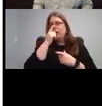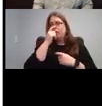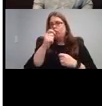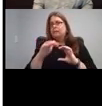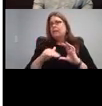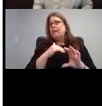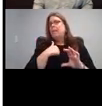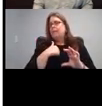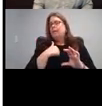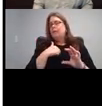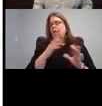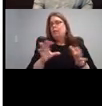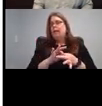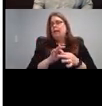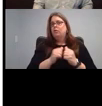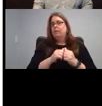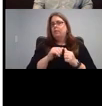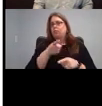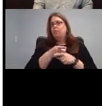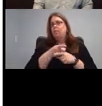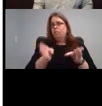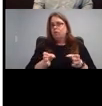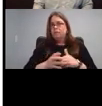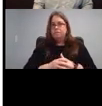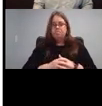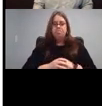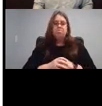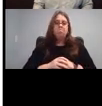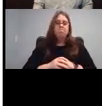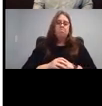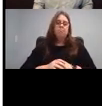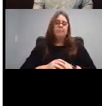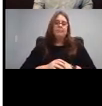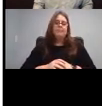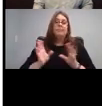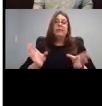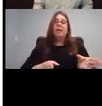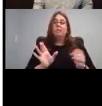whoever makes you need to be connected with. Next tab. The